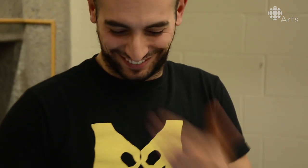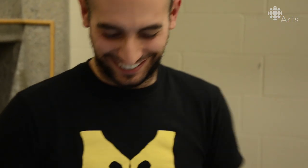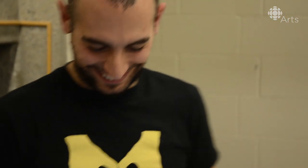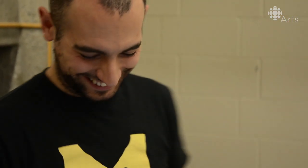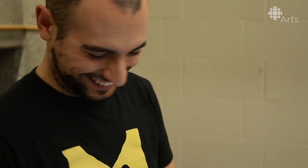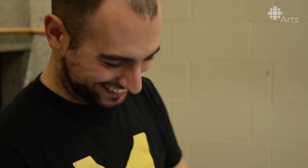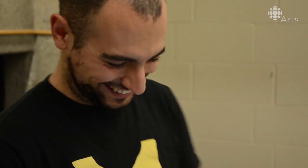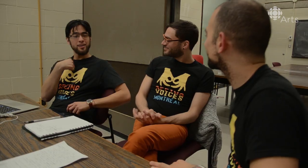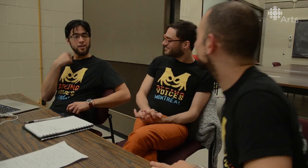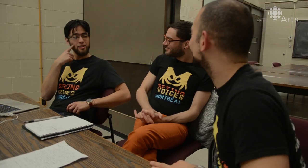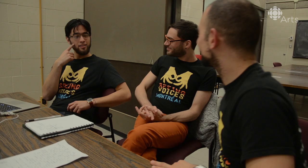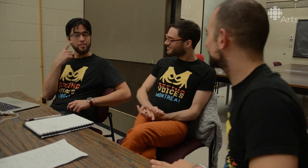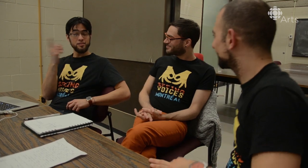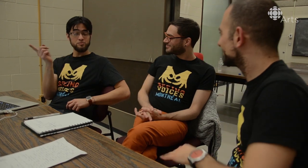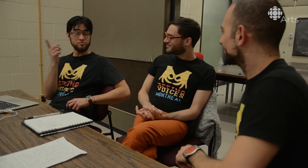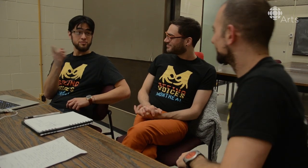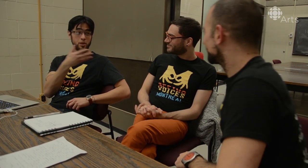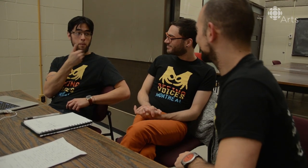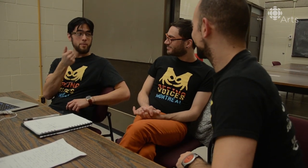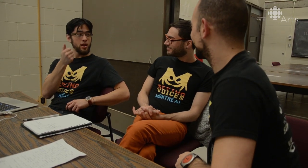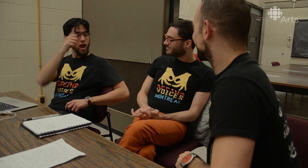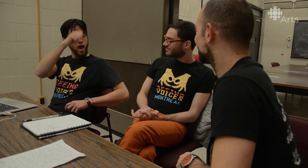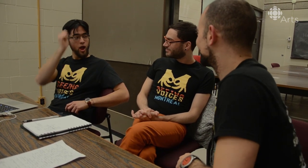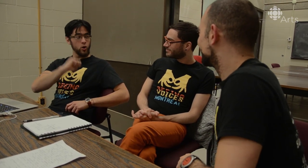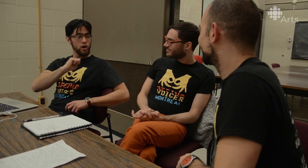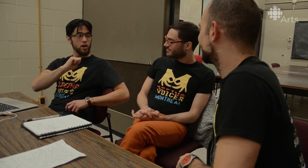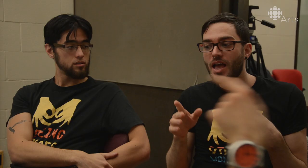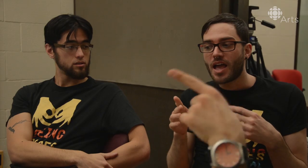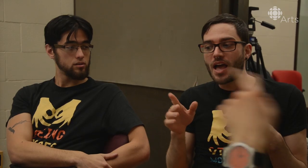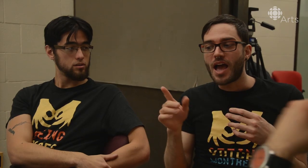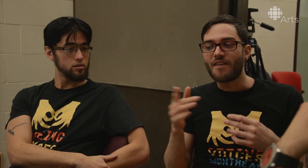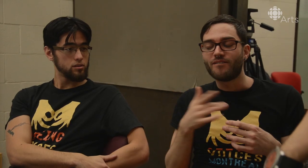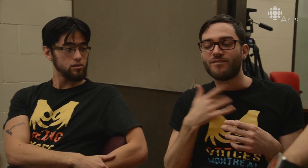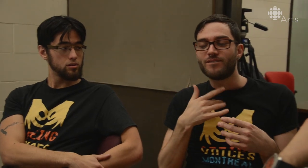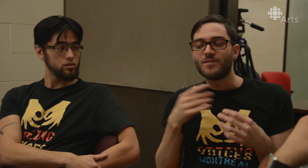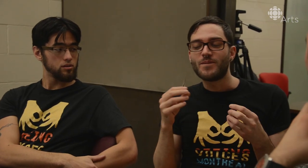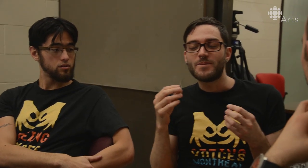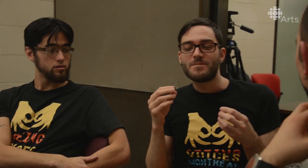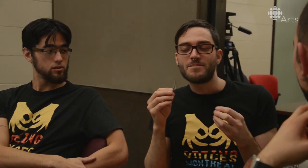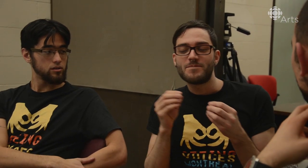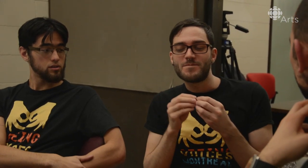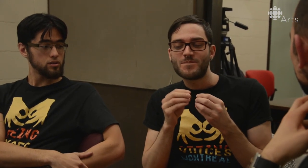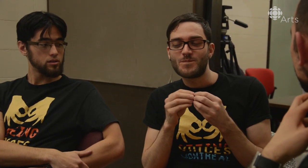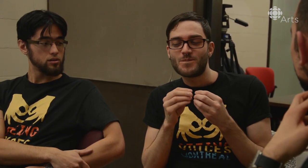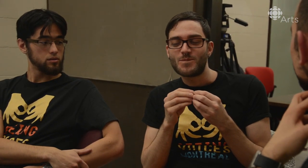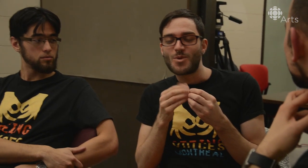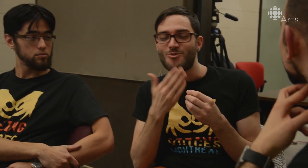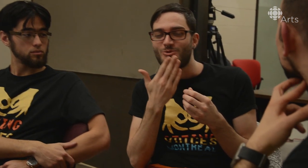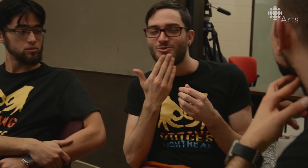Good! [Riki] I think she's the better Ariel. [Remy] I feel she's more-- she's sweeter.